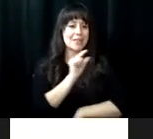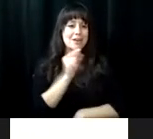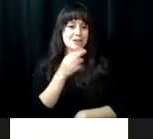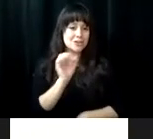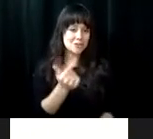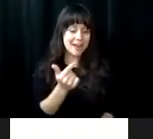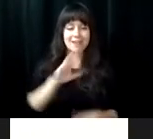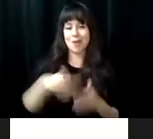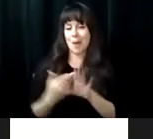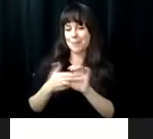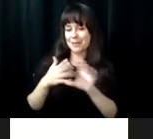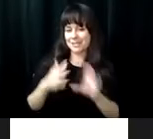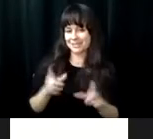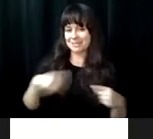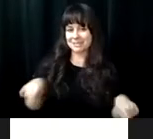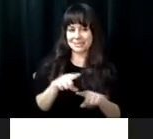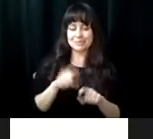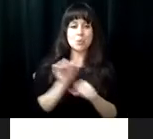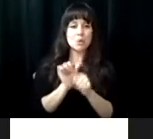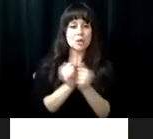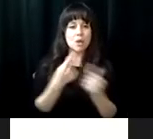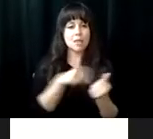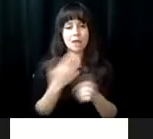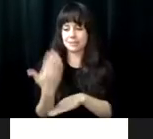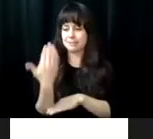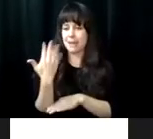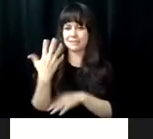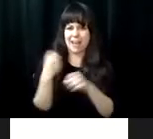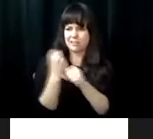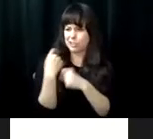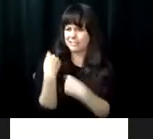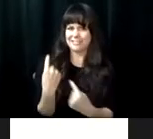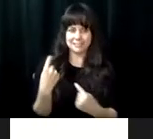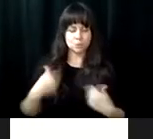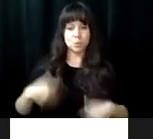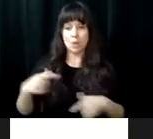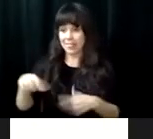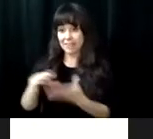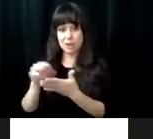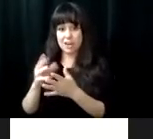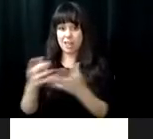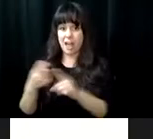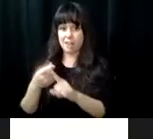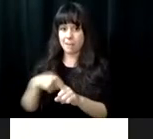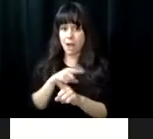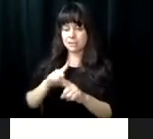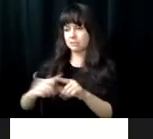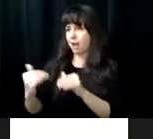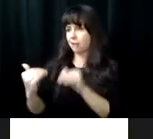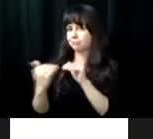aquatics director and I wanted to a thanks, happy anniversary to Greg and all of the participants at the VRCBVI for working with us for the